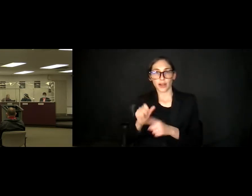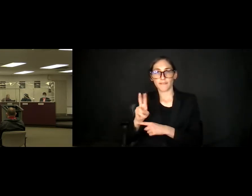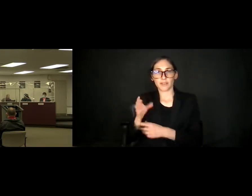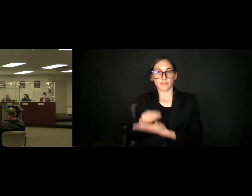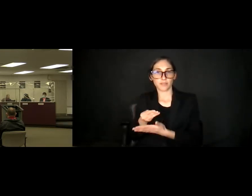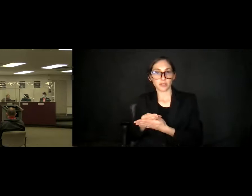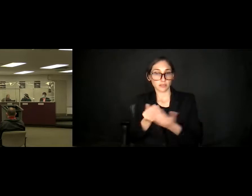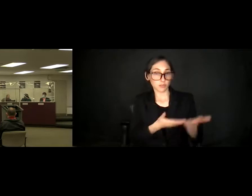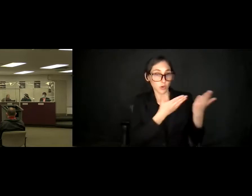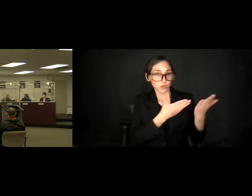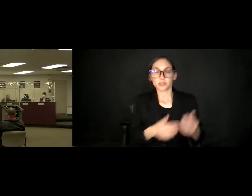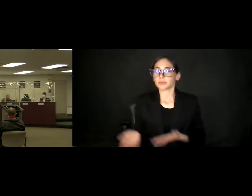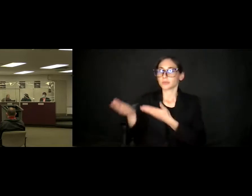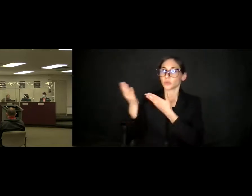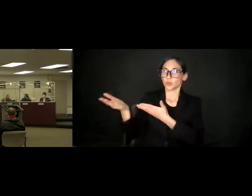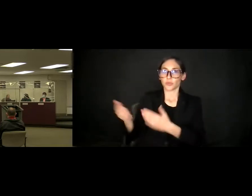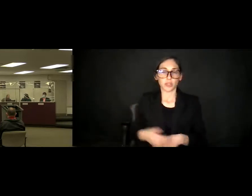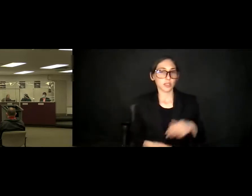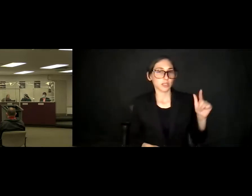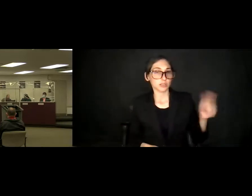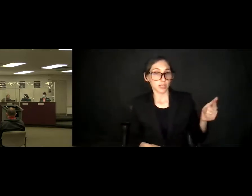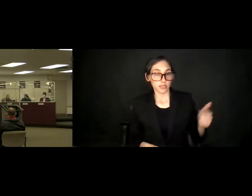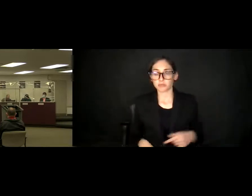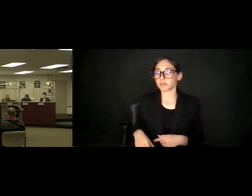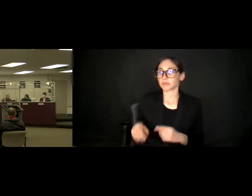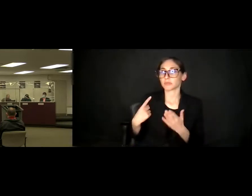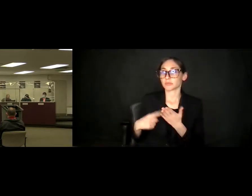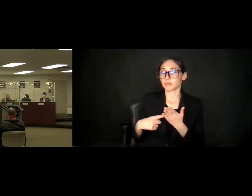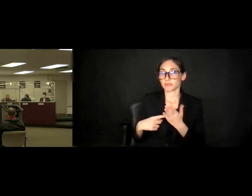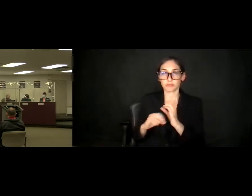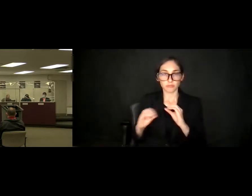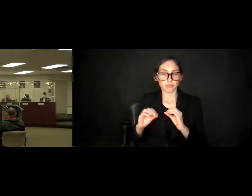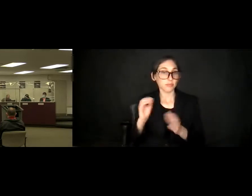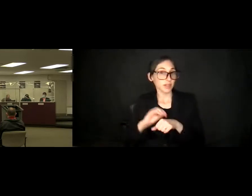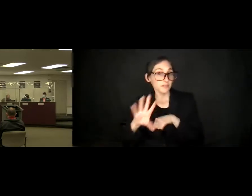So move. Second. Discussion? Advice? Approve. All those in favor,